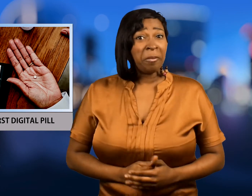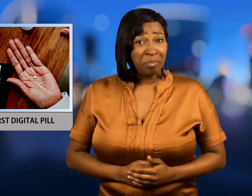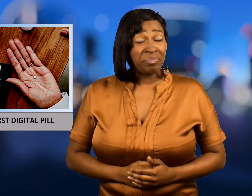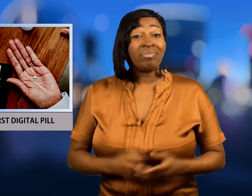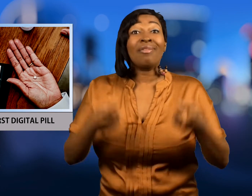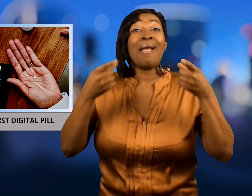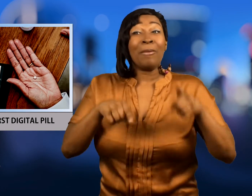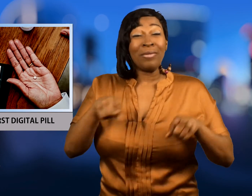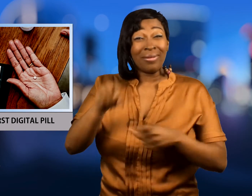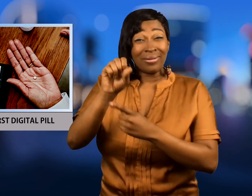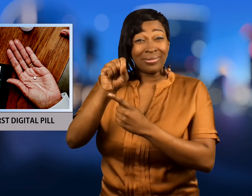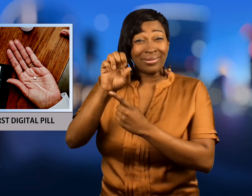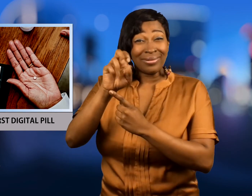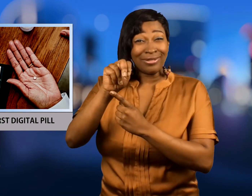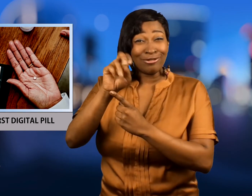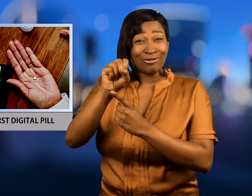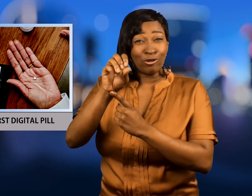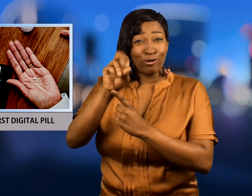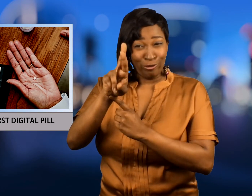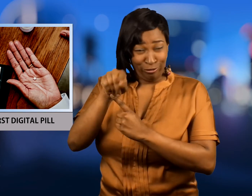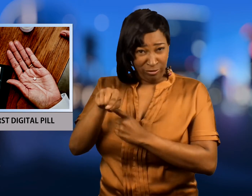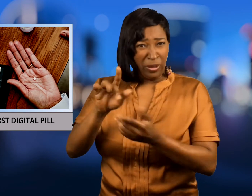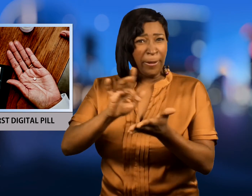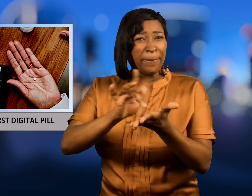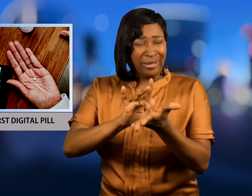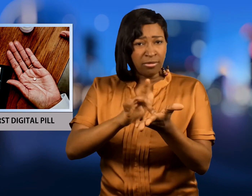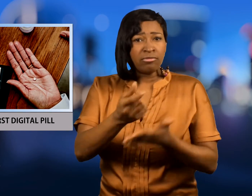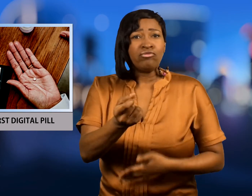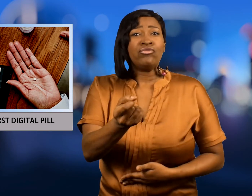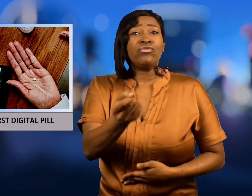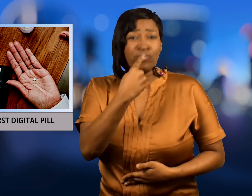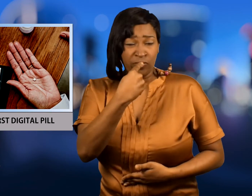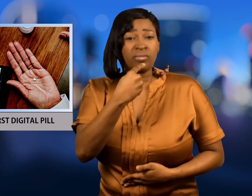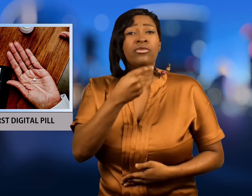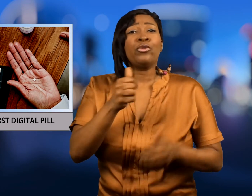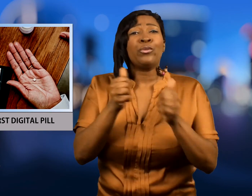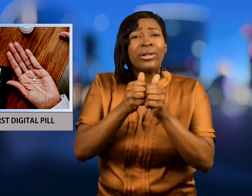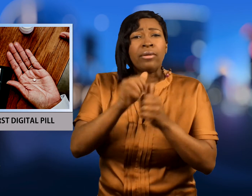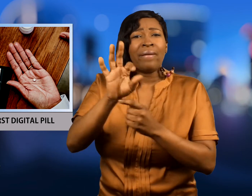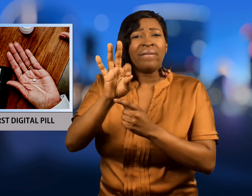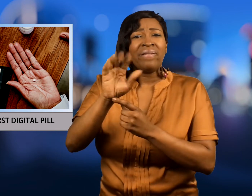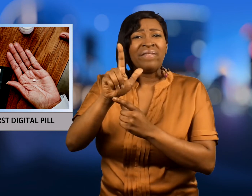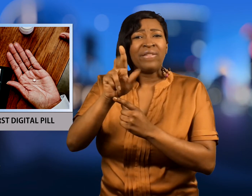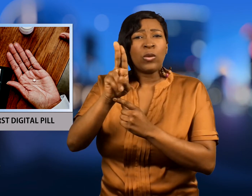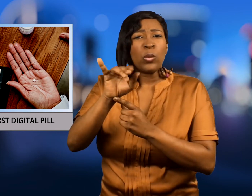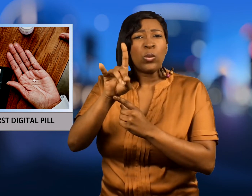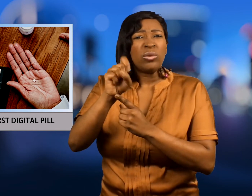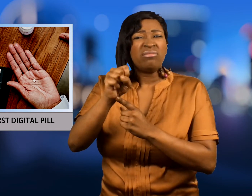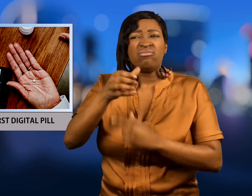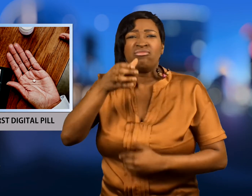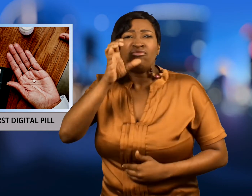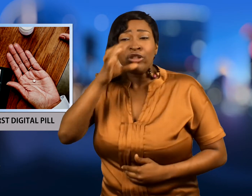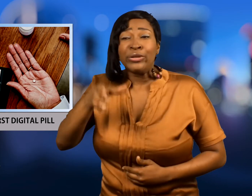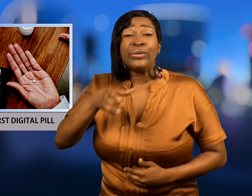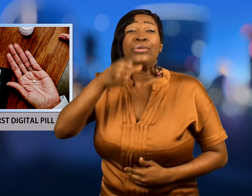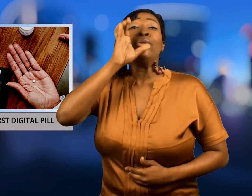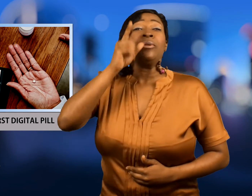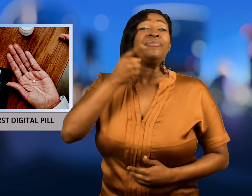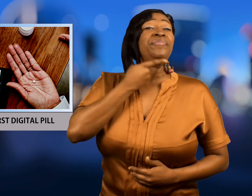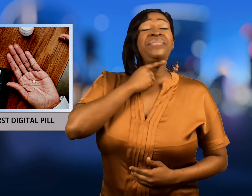The sensor is activated when it comes in contact with fluids in the stomach and